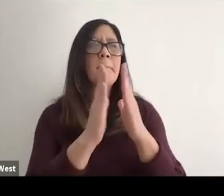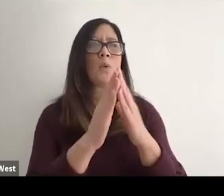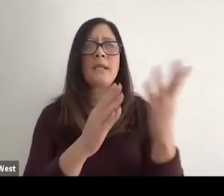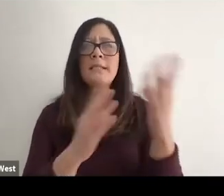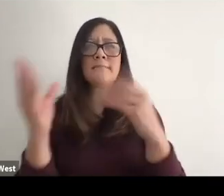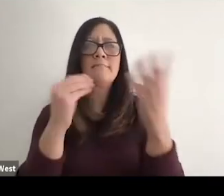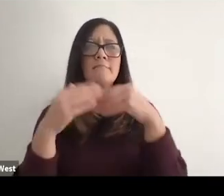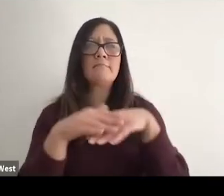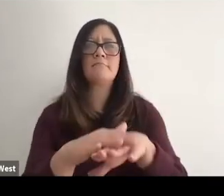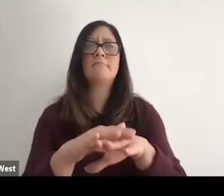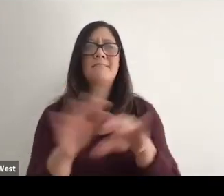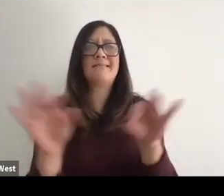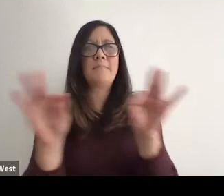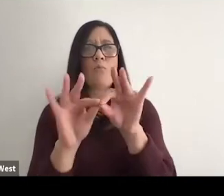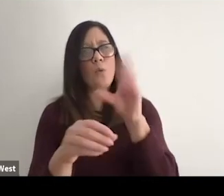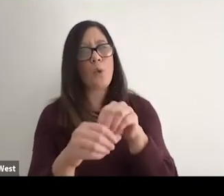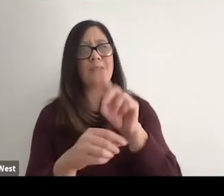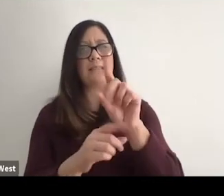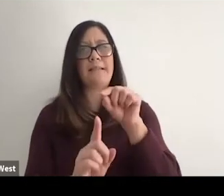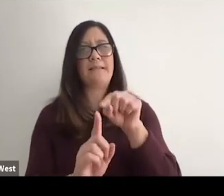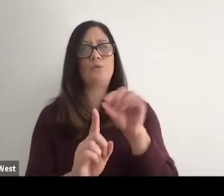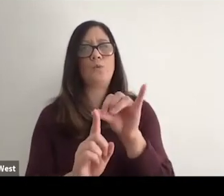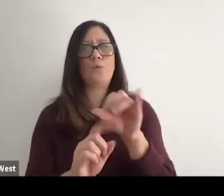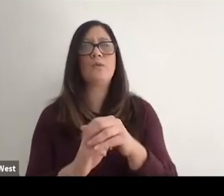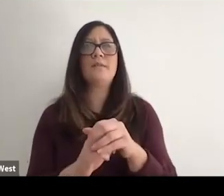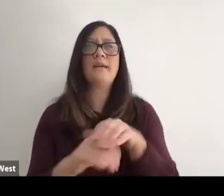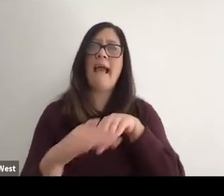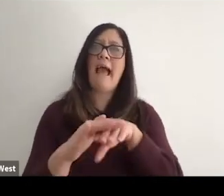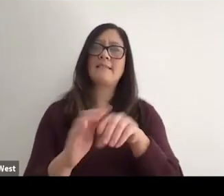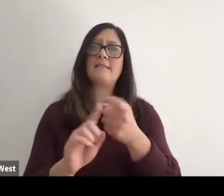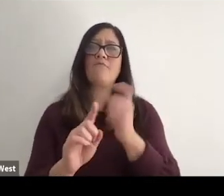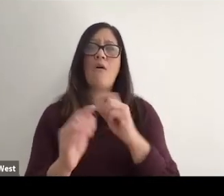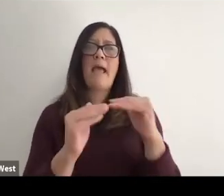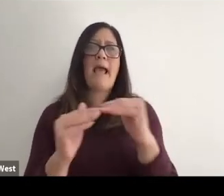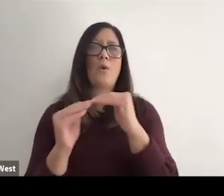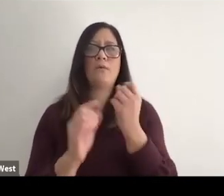so that when we're thinking about access from an equity lens, we understand that disability is a